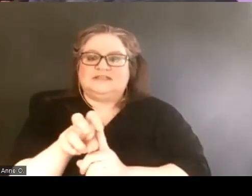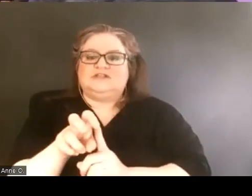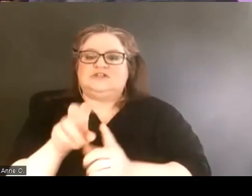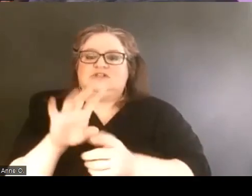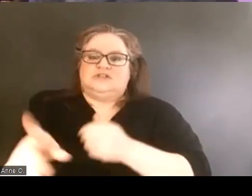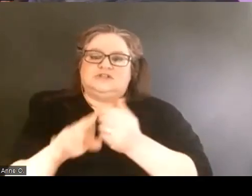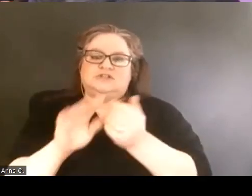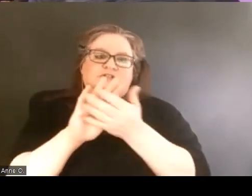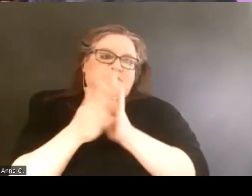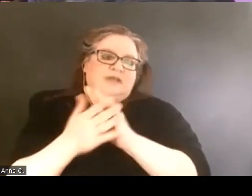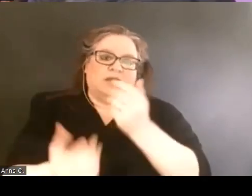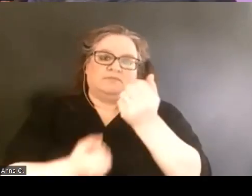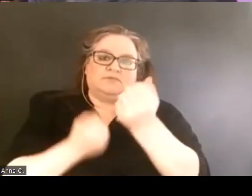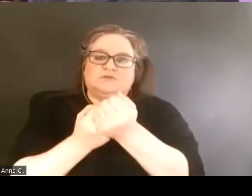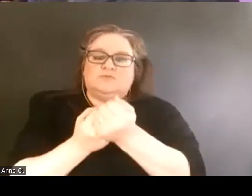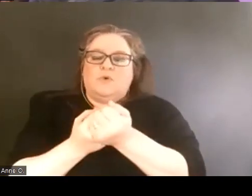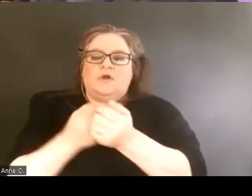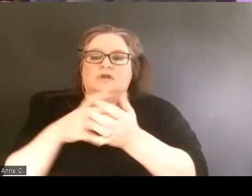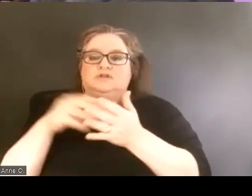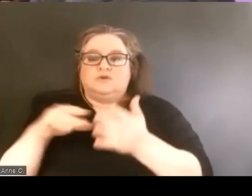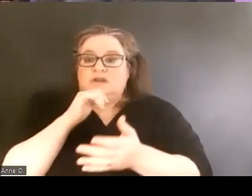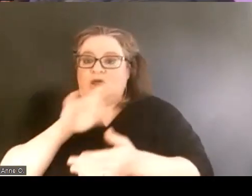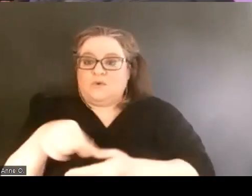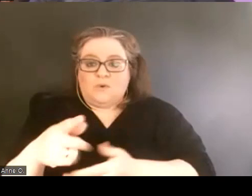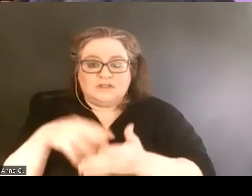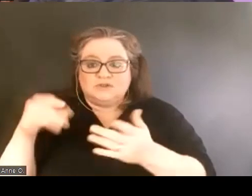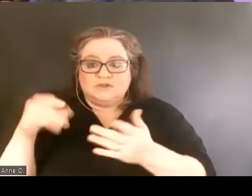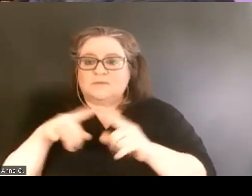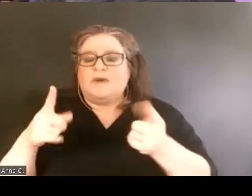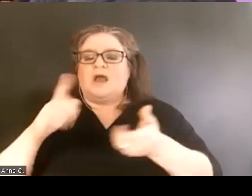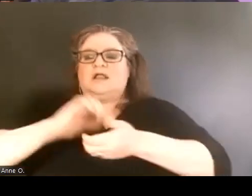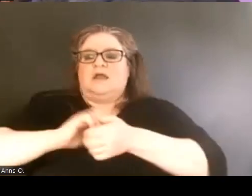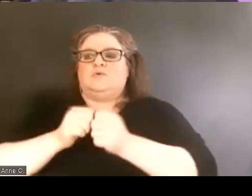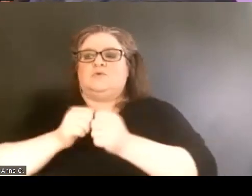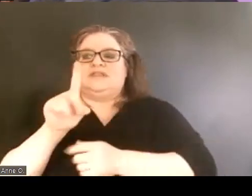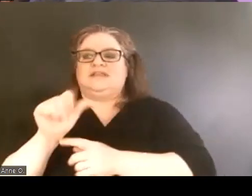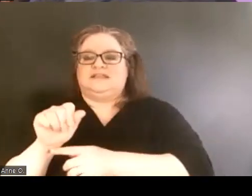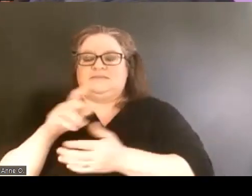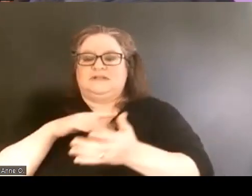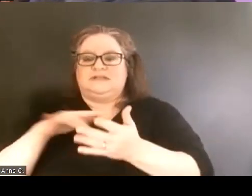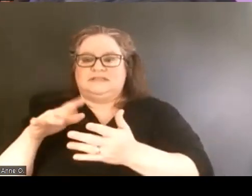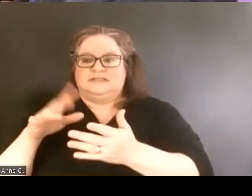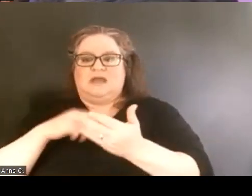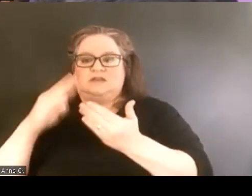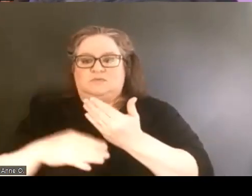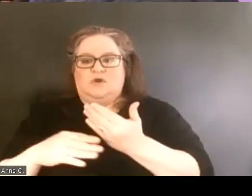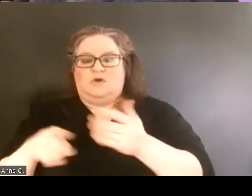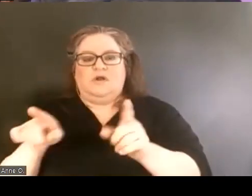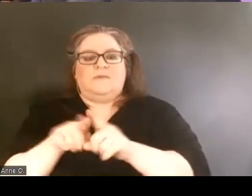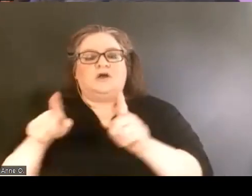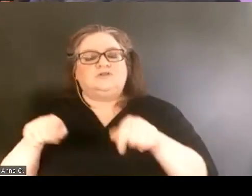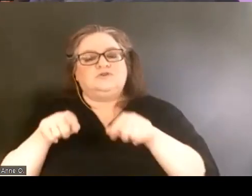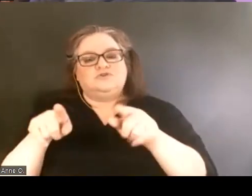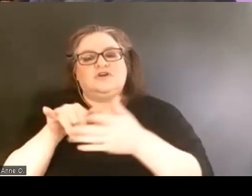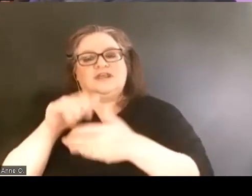not only students but our collaboration with the Disability Studies program. What also occurred during that year was the creation of